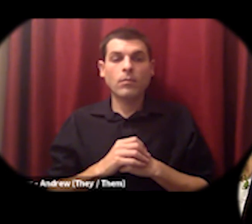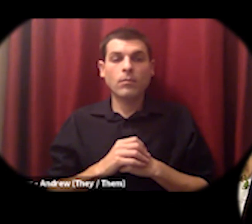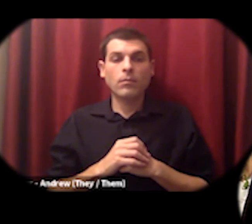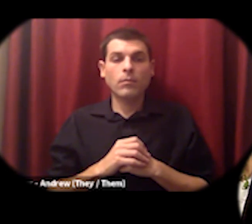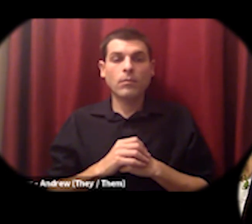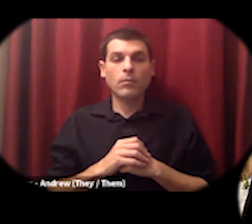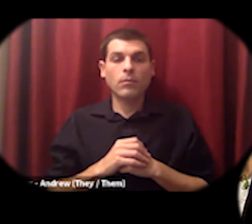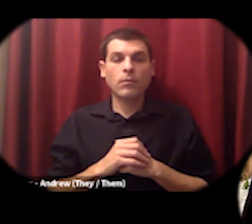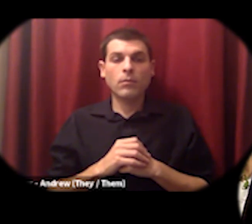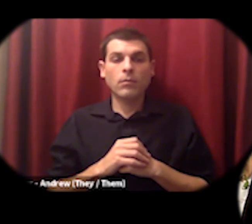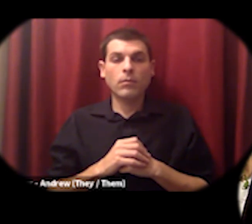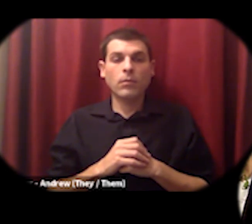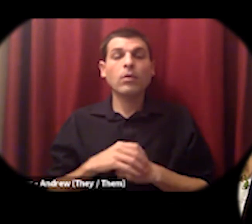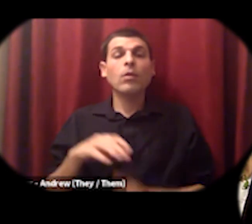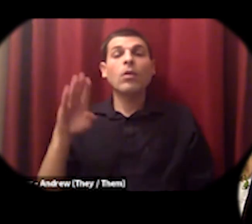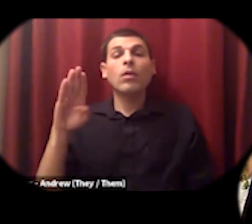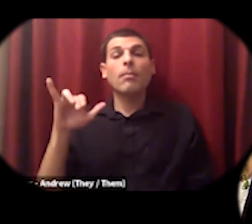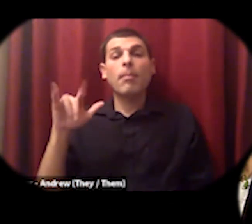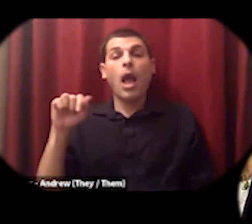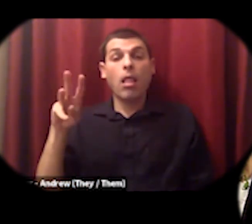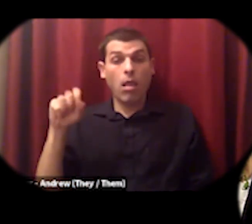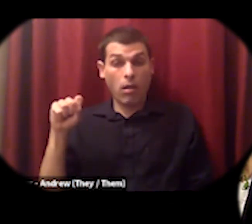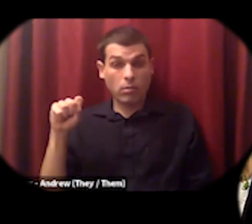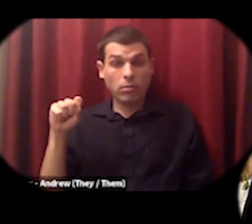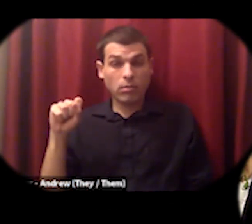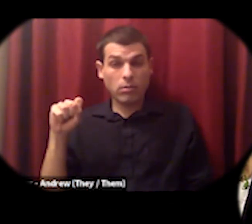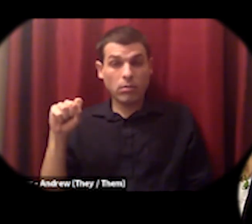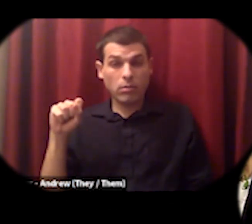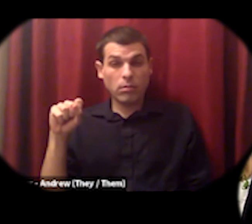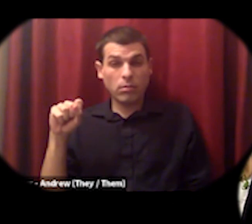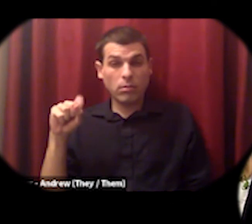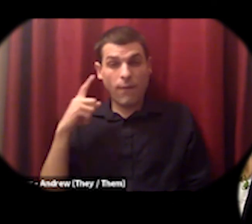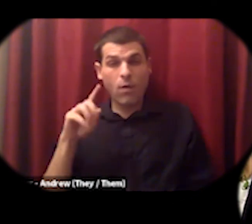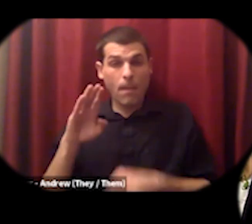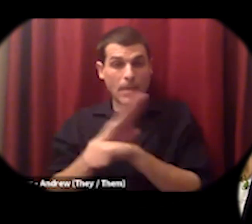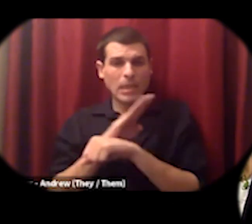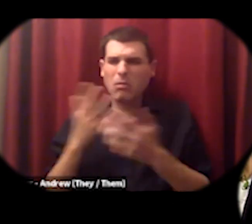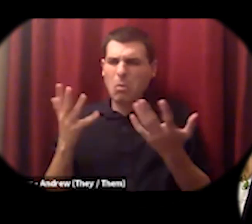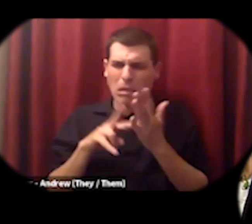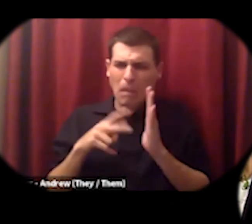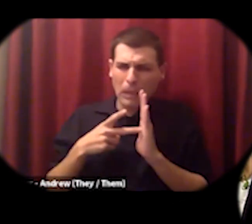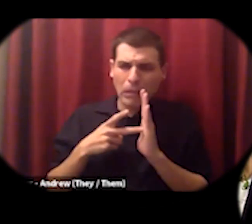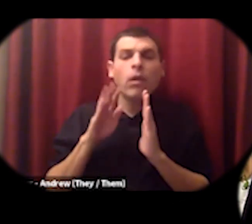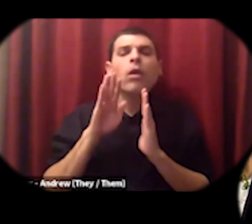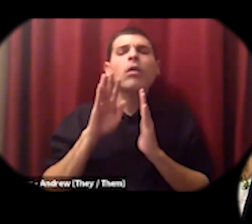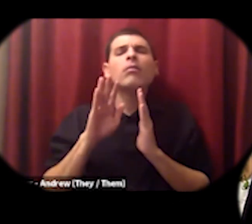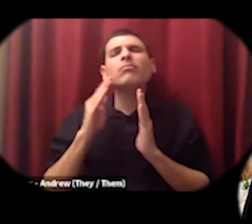bylaws of a business which are which is like the operating system of a business if you're familiar